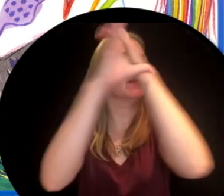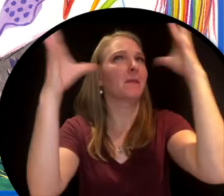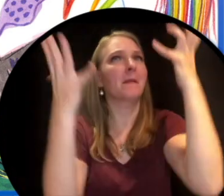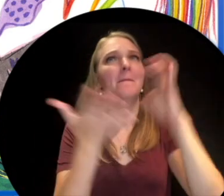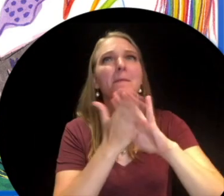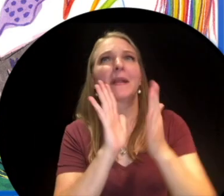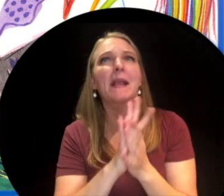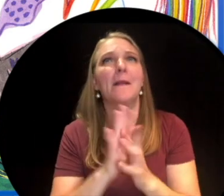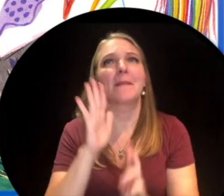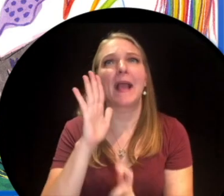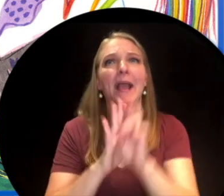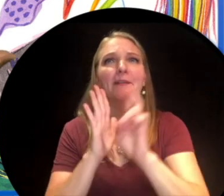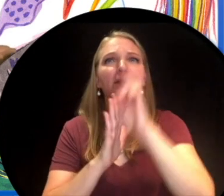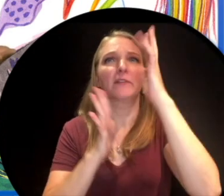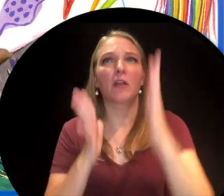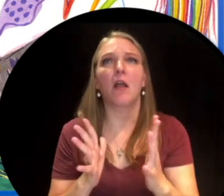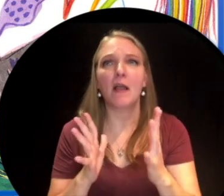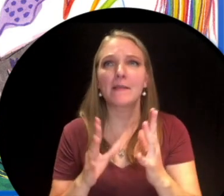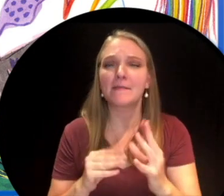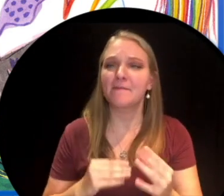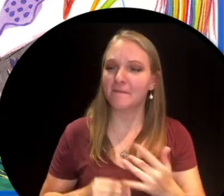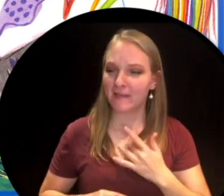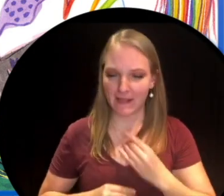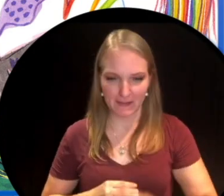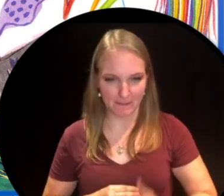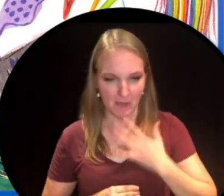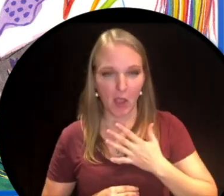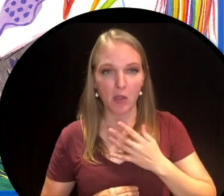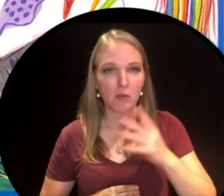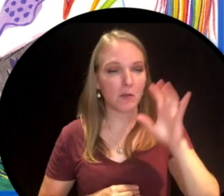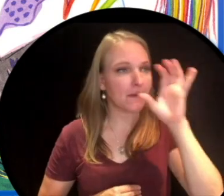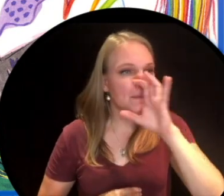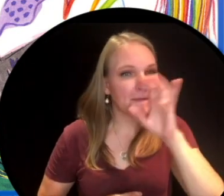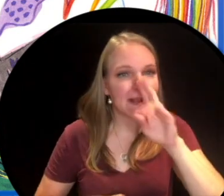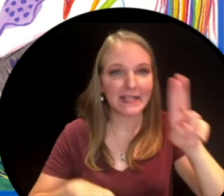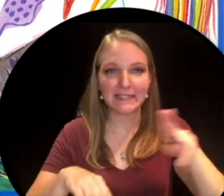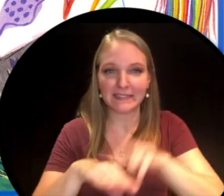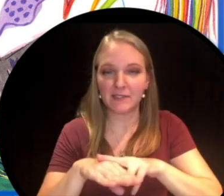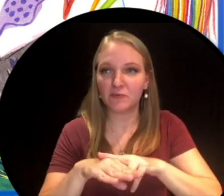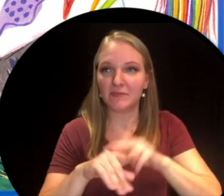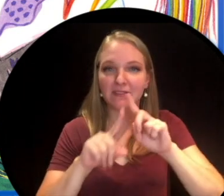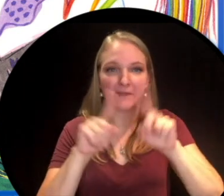dreams of becoming an astronaut inspired her to explore the science behind the shapes